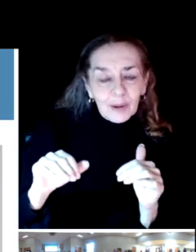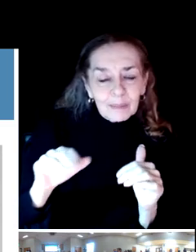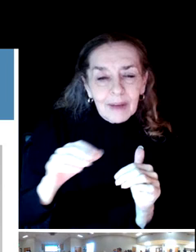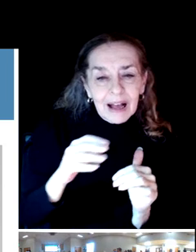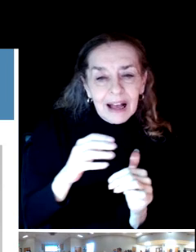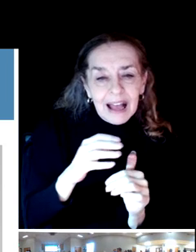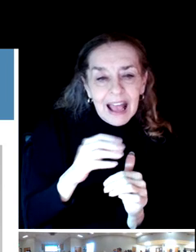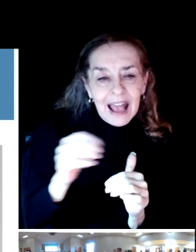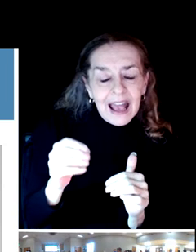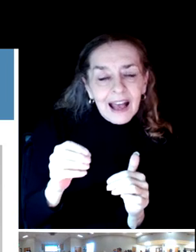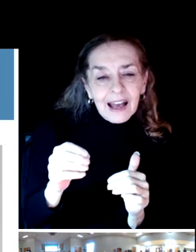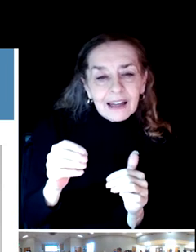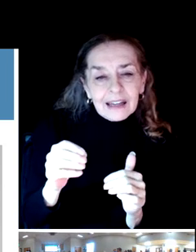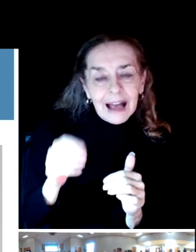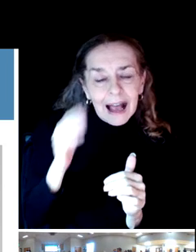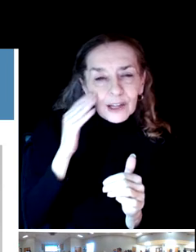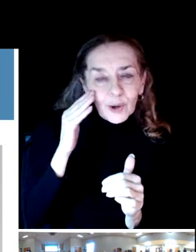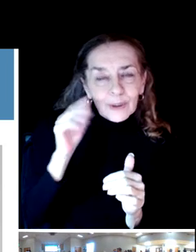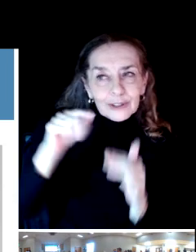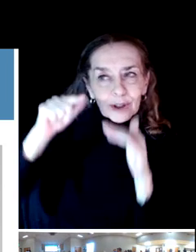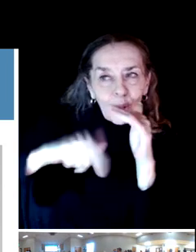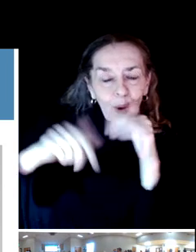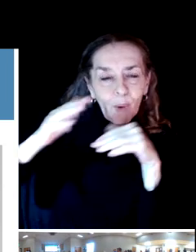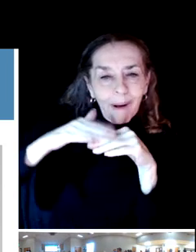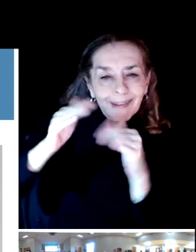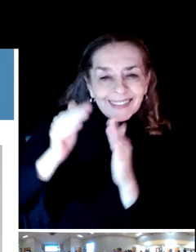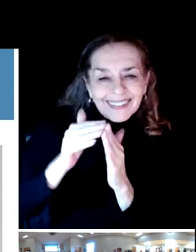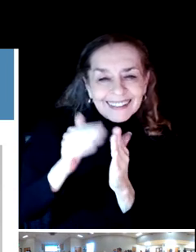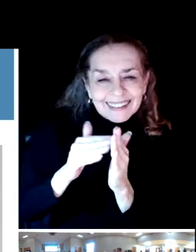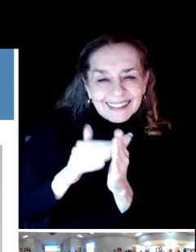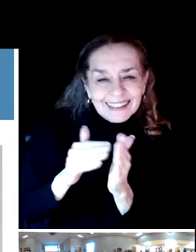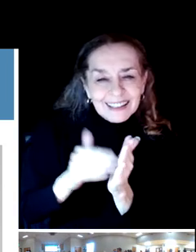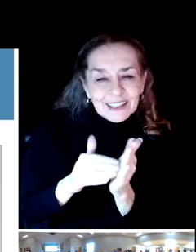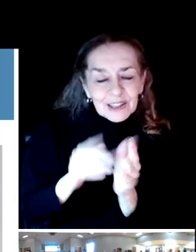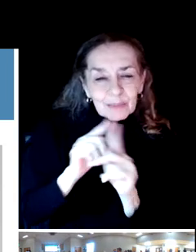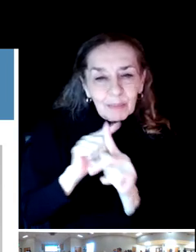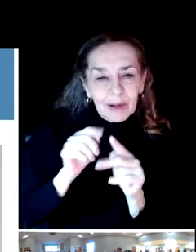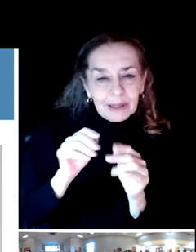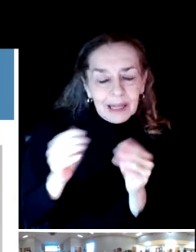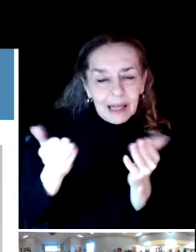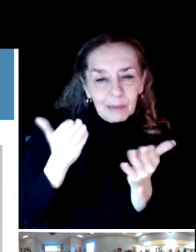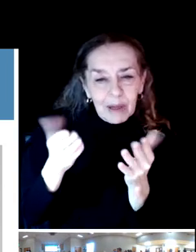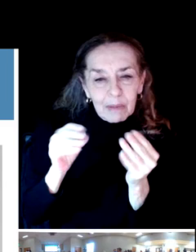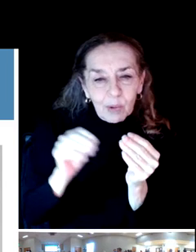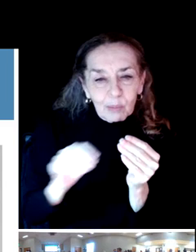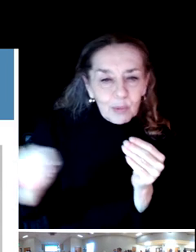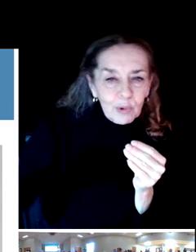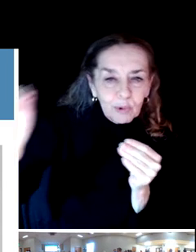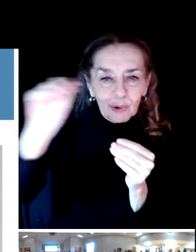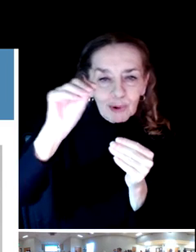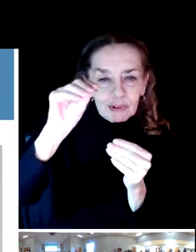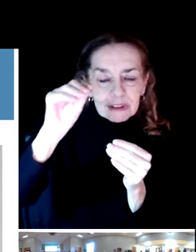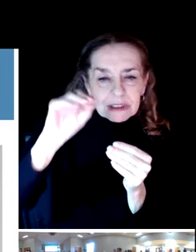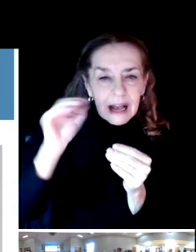lowest on this list, it may be it may service to the top I suspect as we go forward our activities for kind of a gap area.